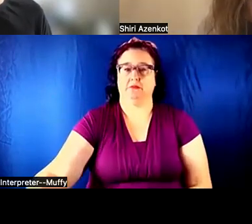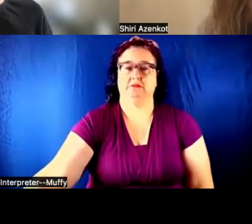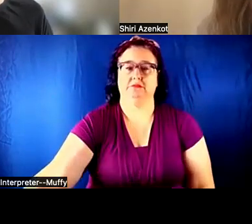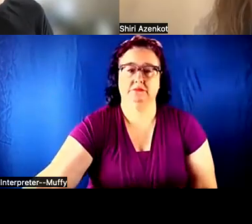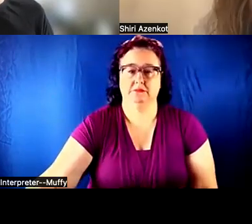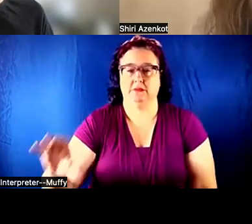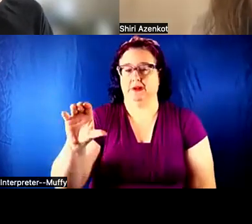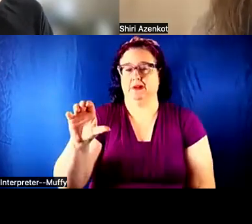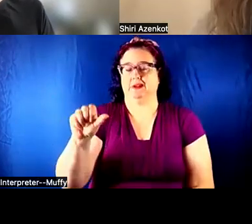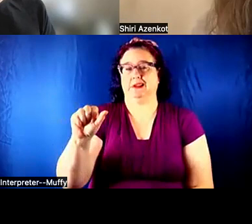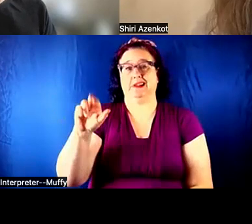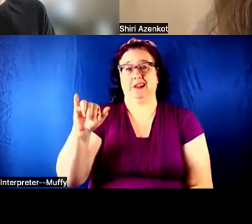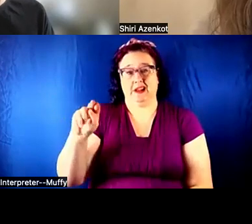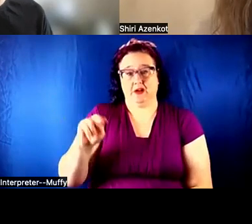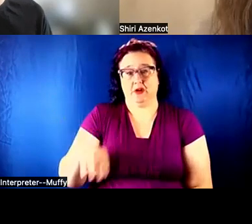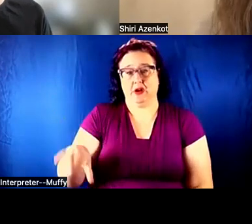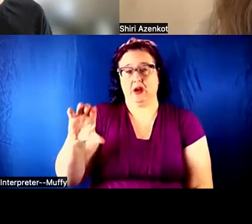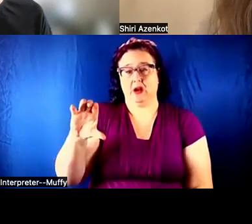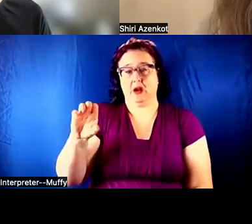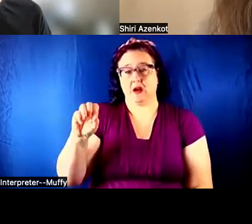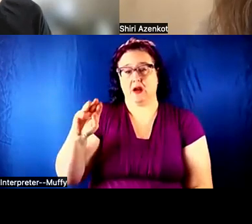MAYBE YOU COULD INTRODUCE YOURSELF IF YOU WOULD LIKE.